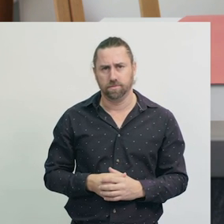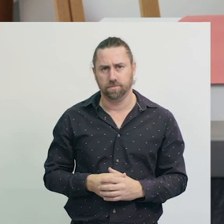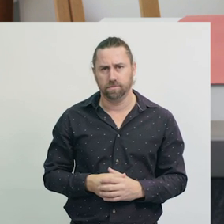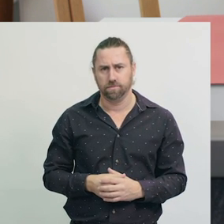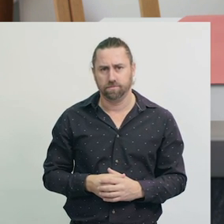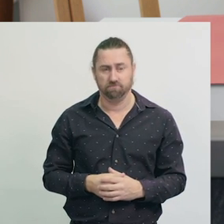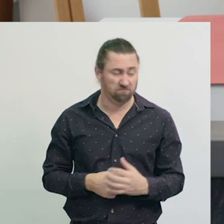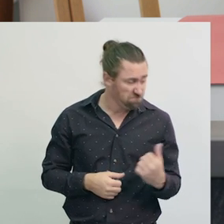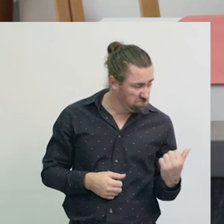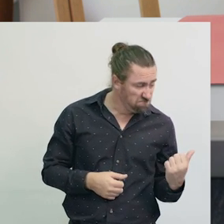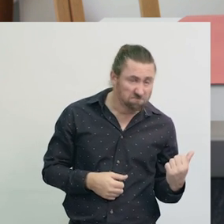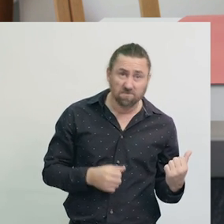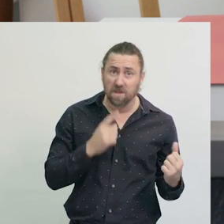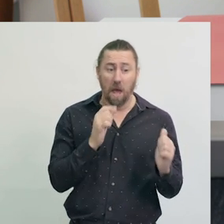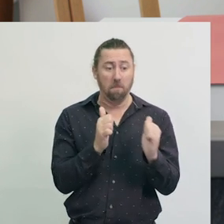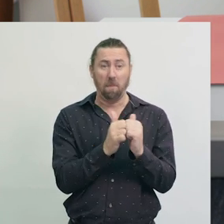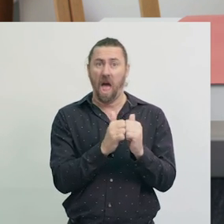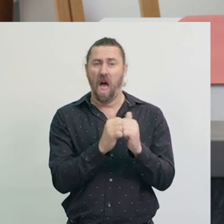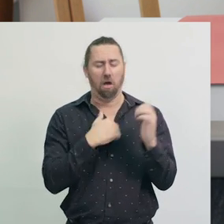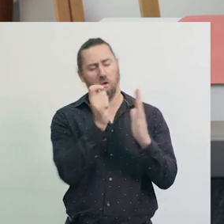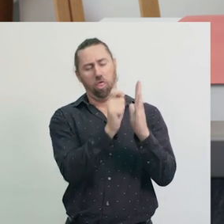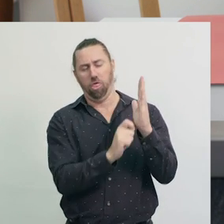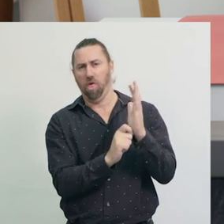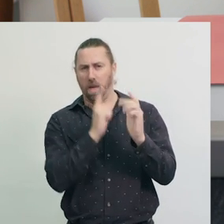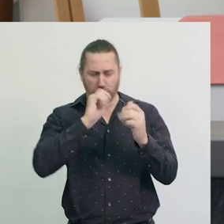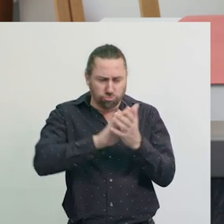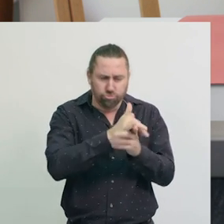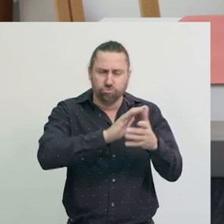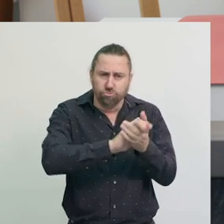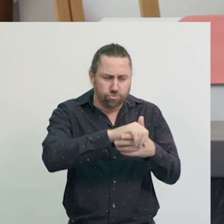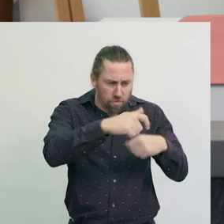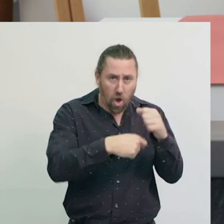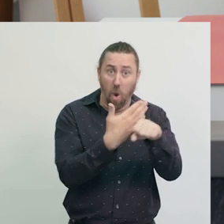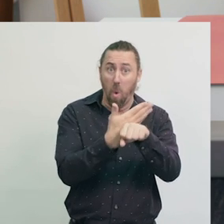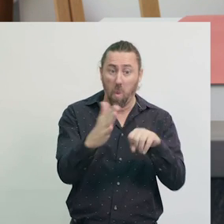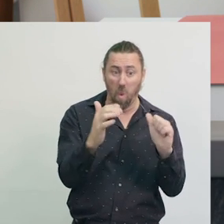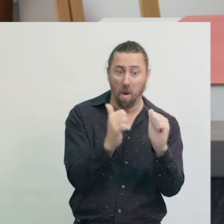My used paper can be used to make new paper or cardboard.